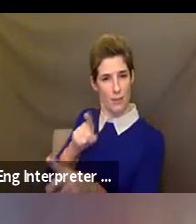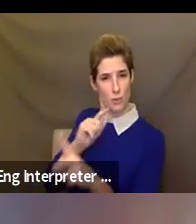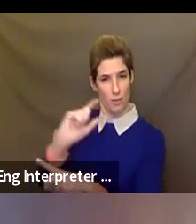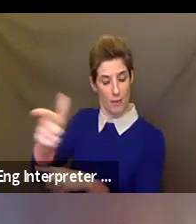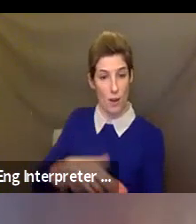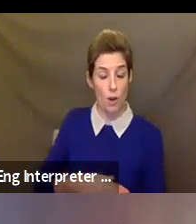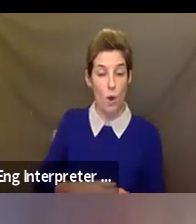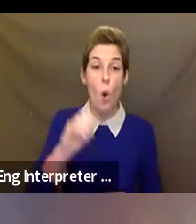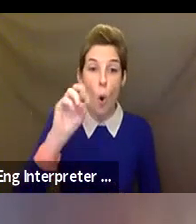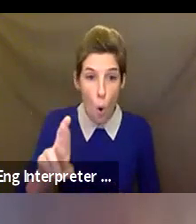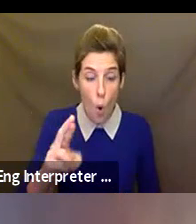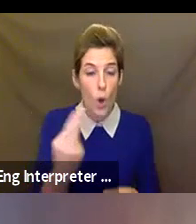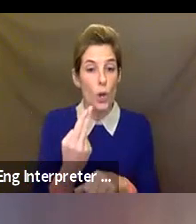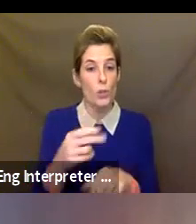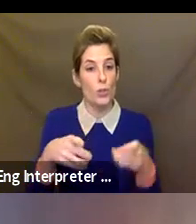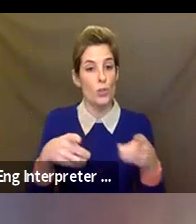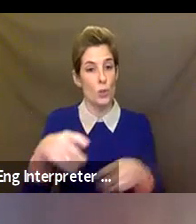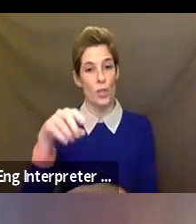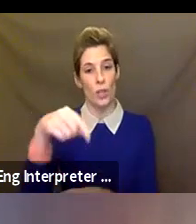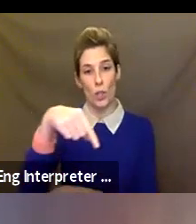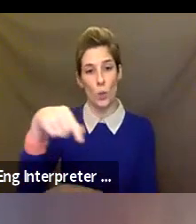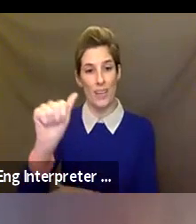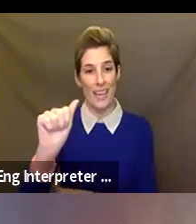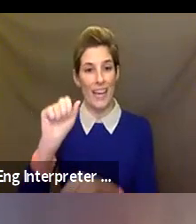raise hand function to unmute yourself and ask questions at that time.